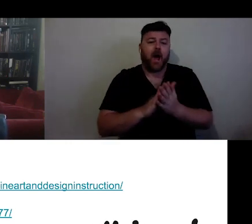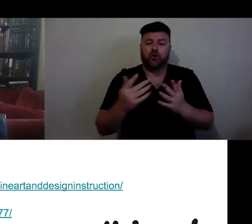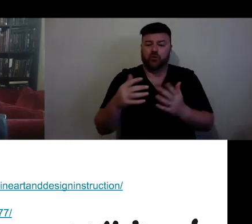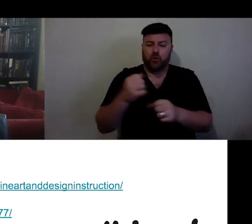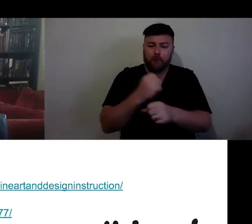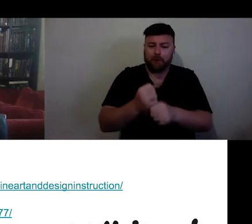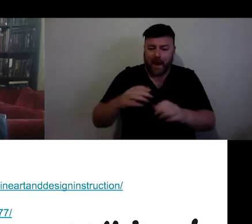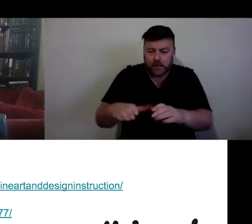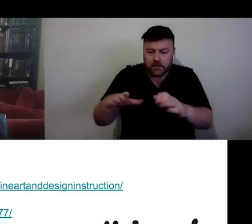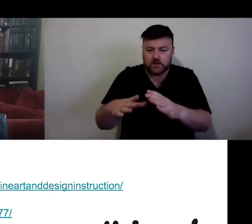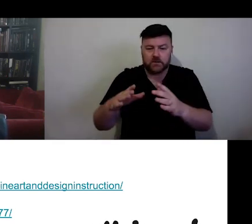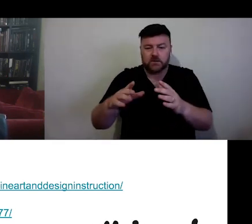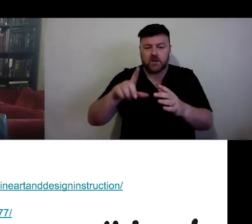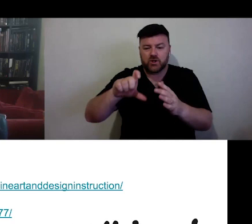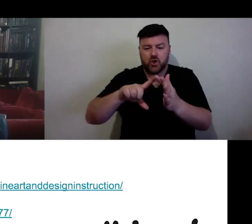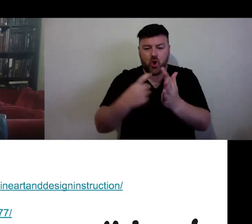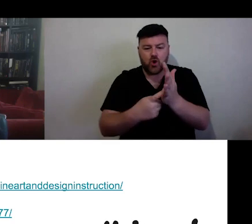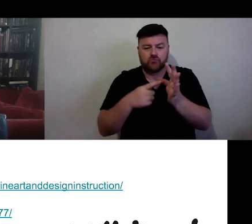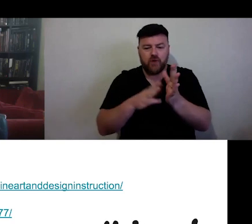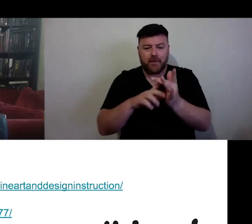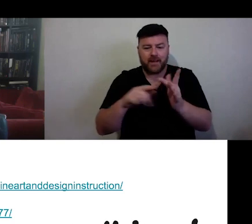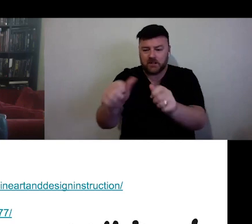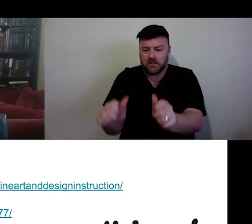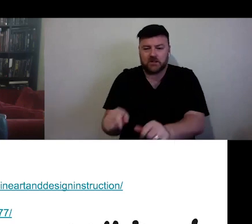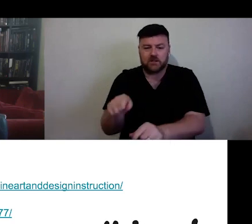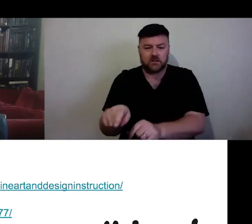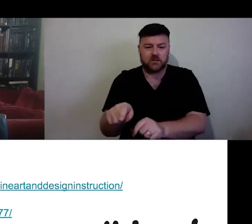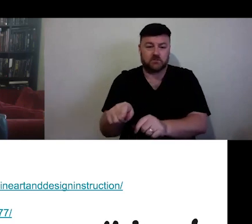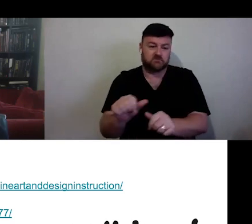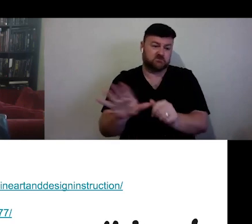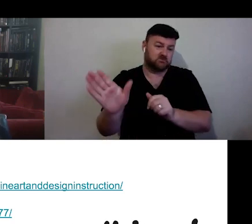I find it is a great space for that.